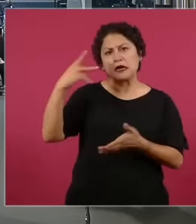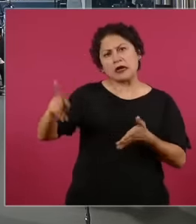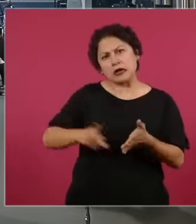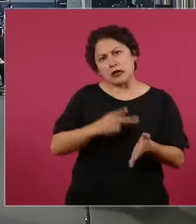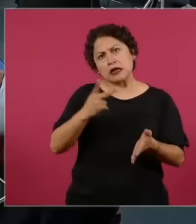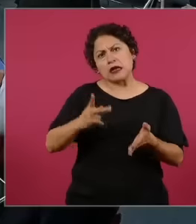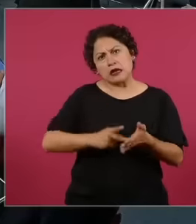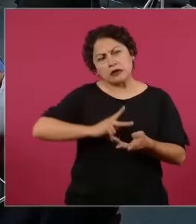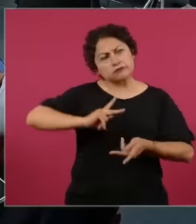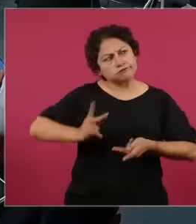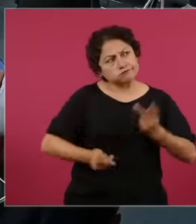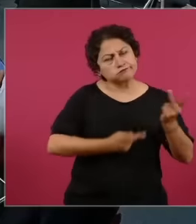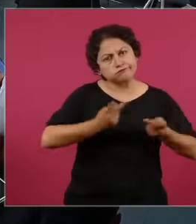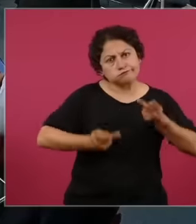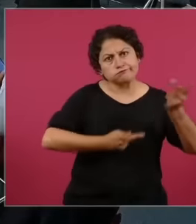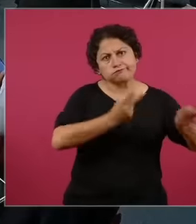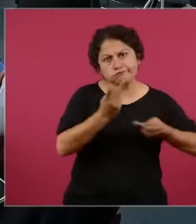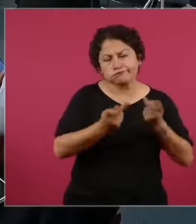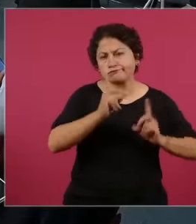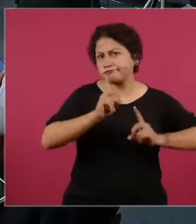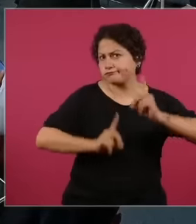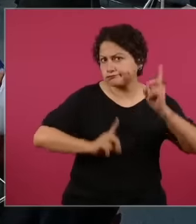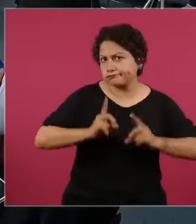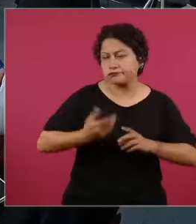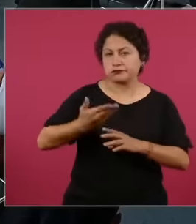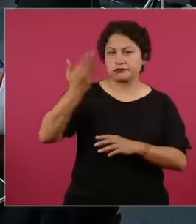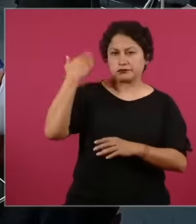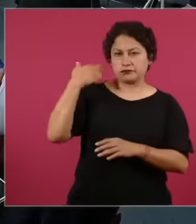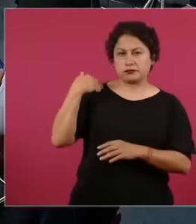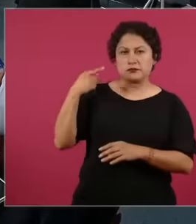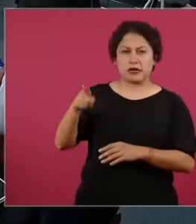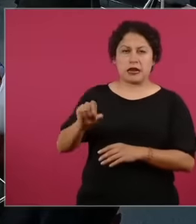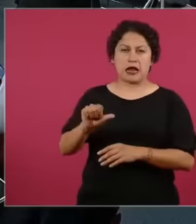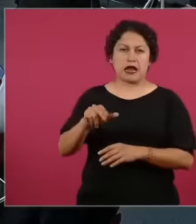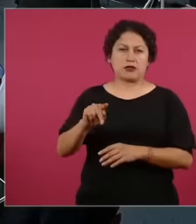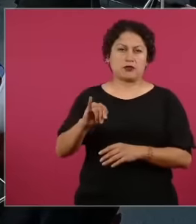Recently, Secretary Anthony Blinken spoke with Foreign Minister Lisa Barzen